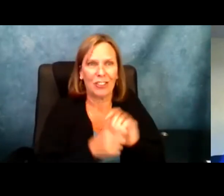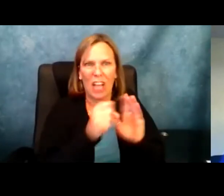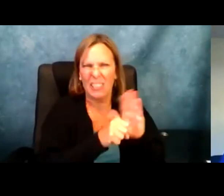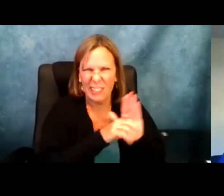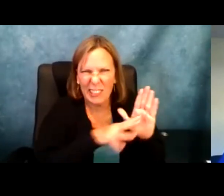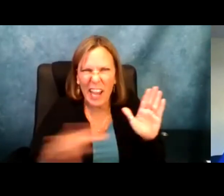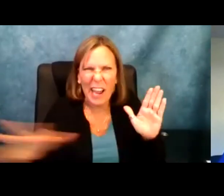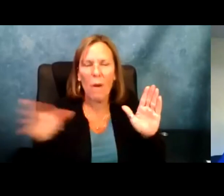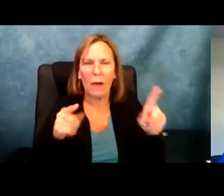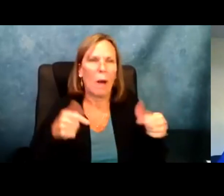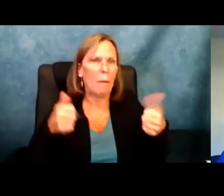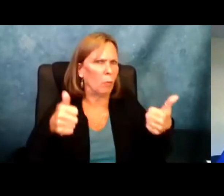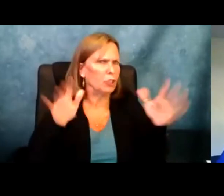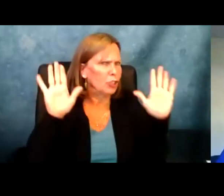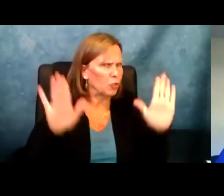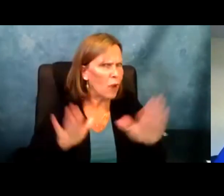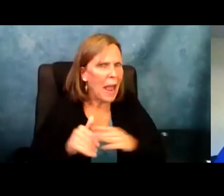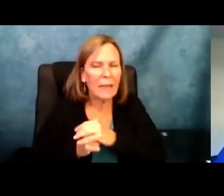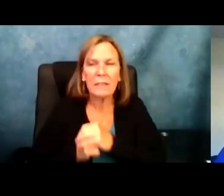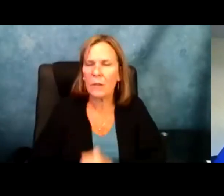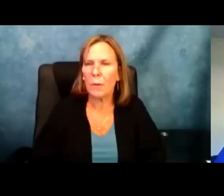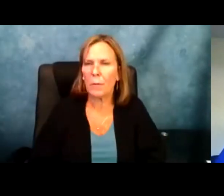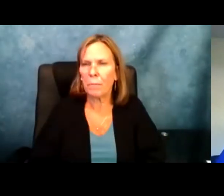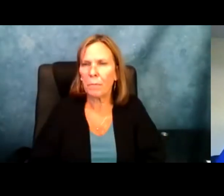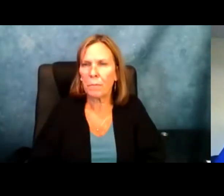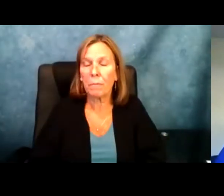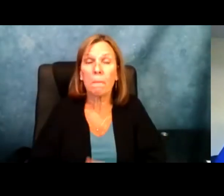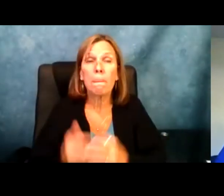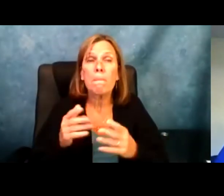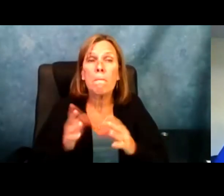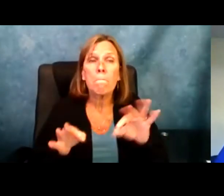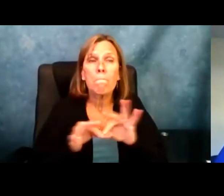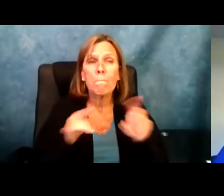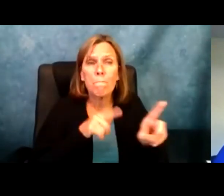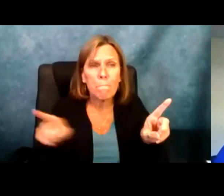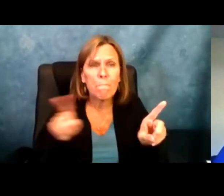advocating for systemic changes